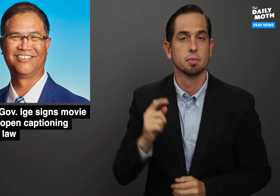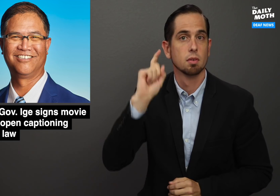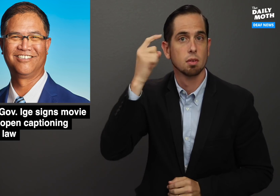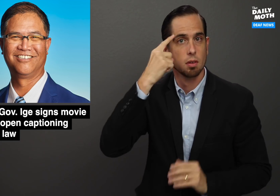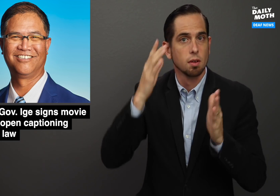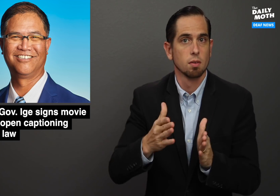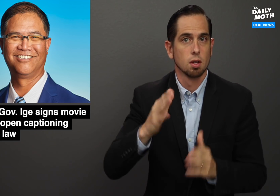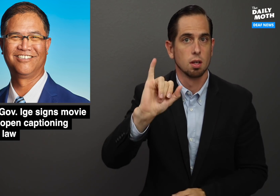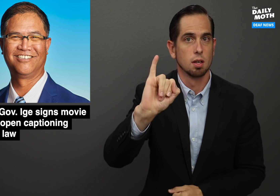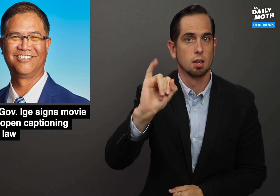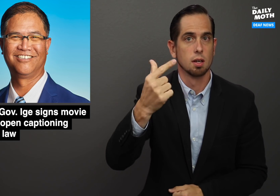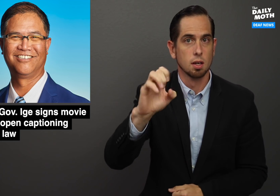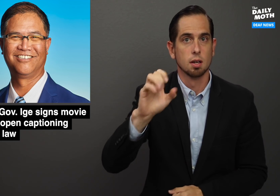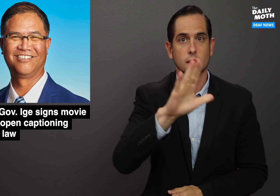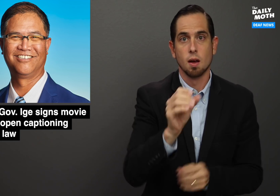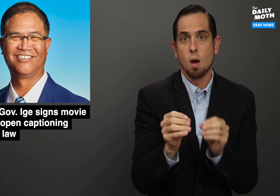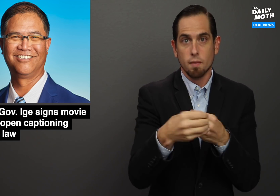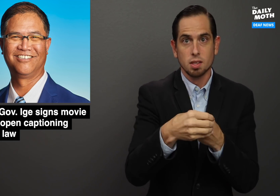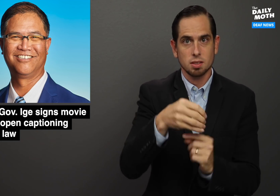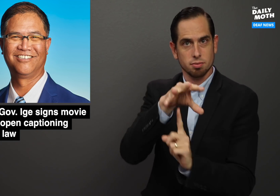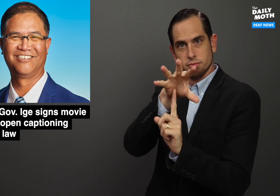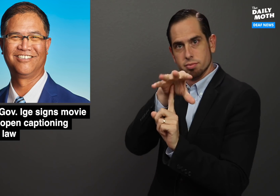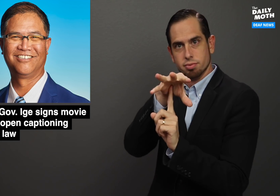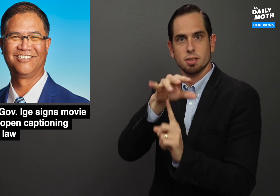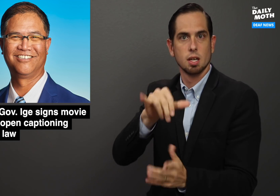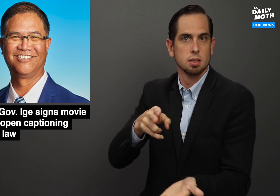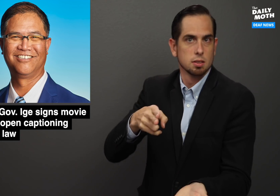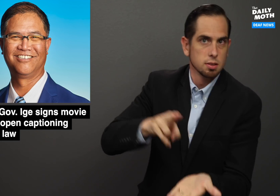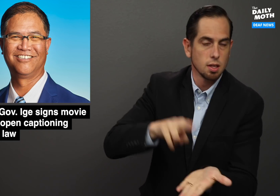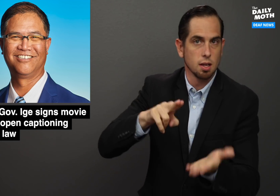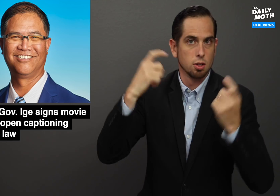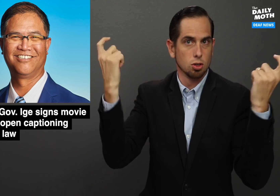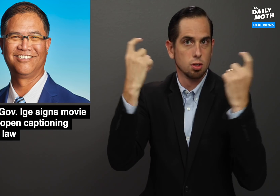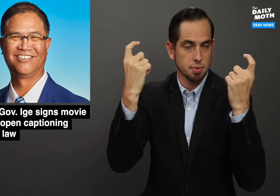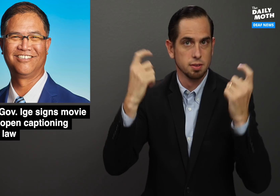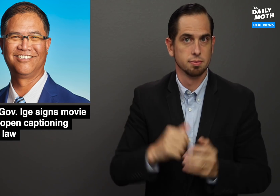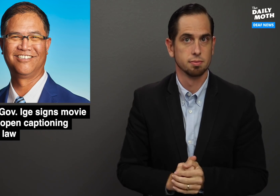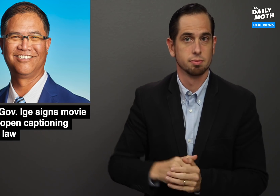Gov. Ige's office filmed the signing ceremony.